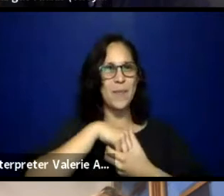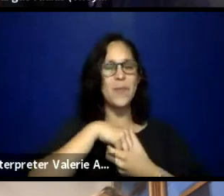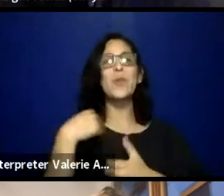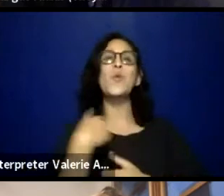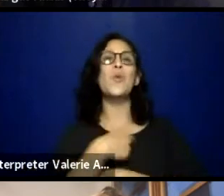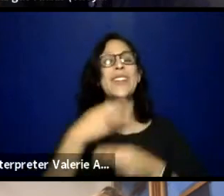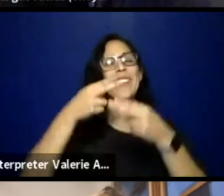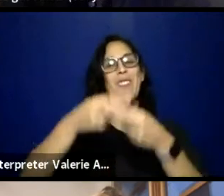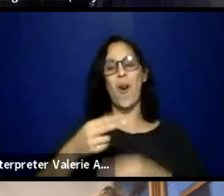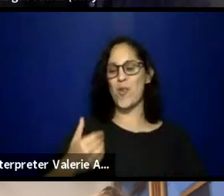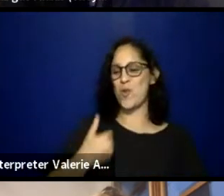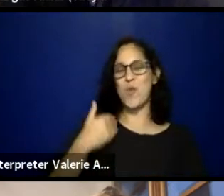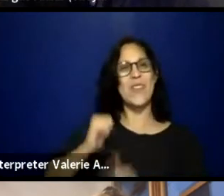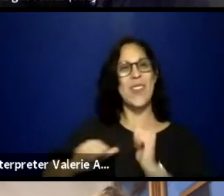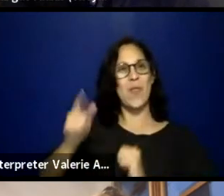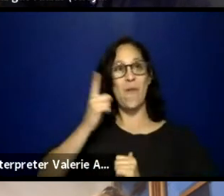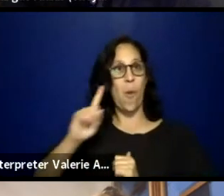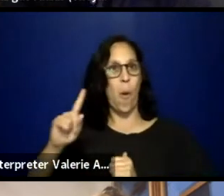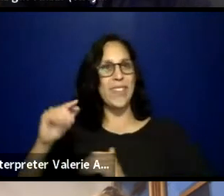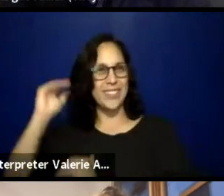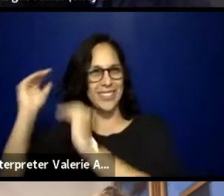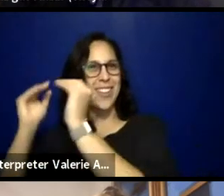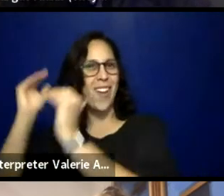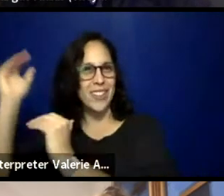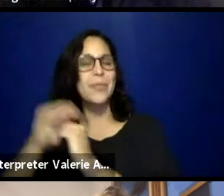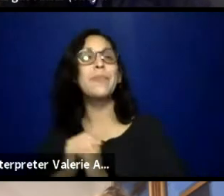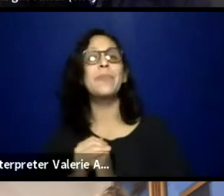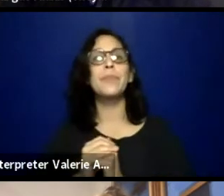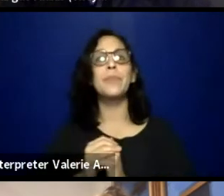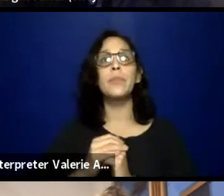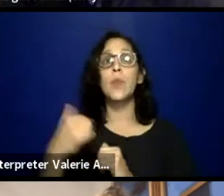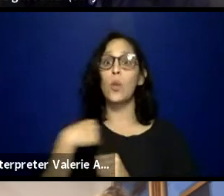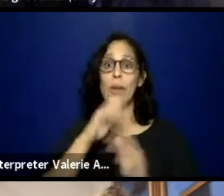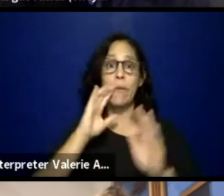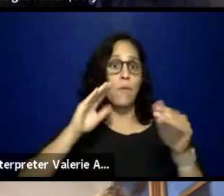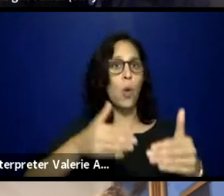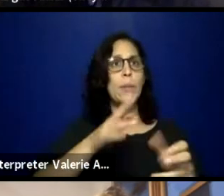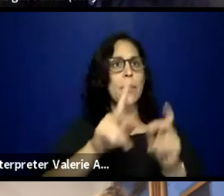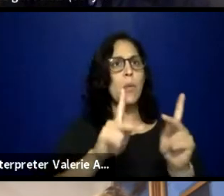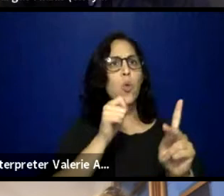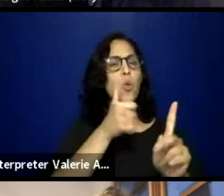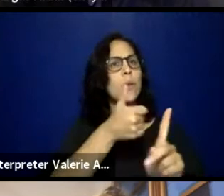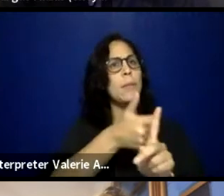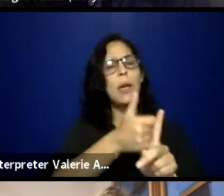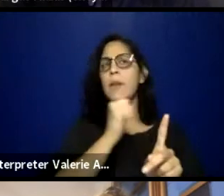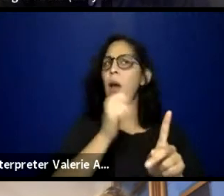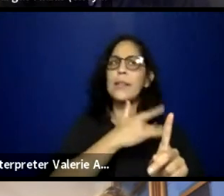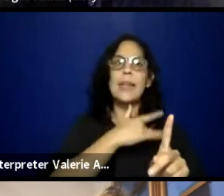We focus on coming of age stories of underrepresented groups, and we're very interested